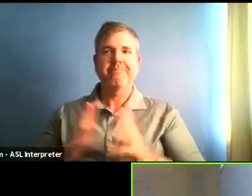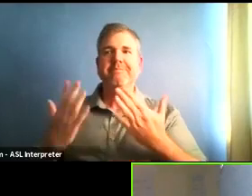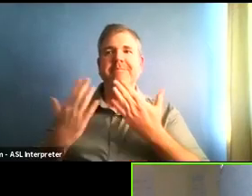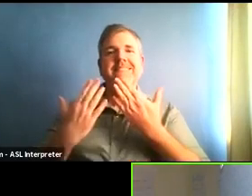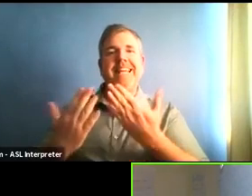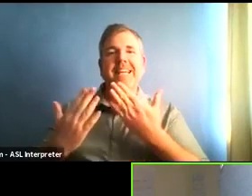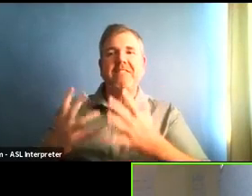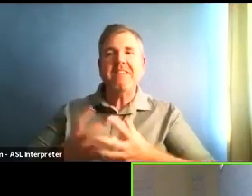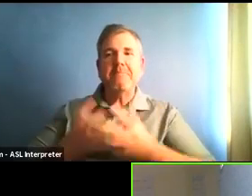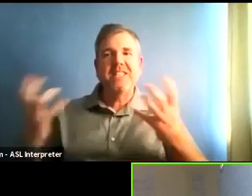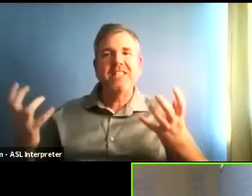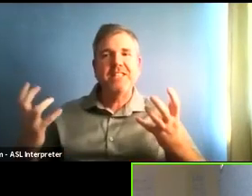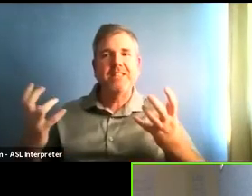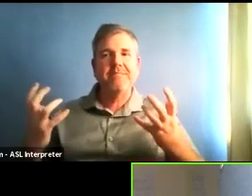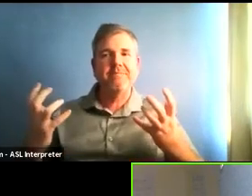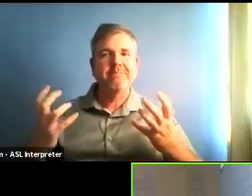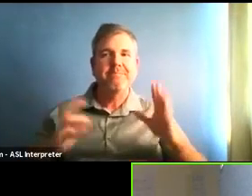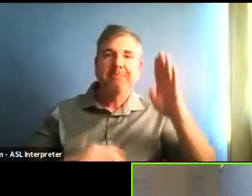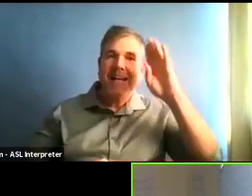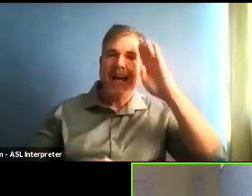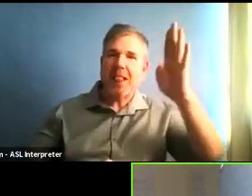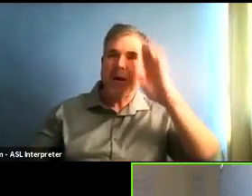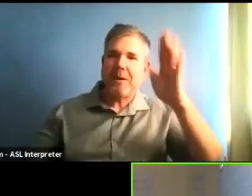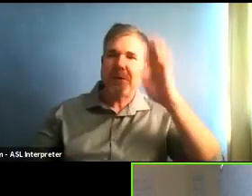Hi, everybody, I am Dr. Sundari Mase, Sonoma County Health